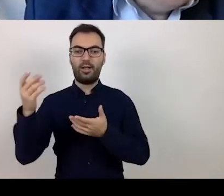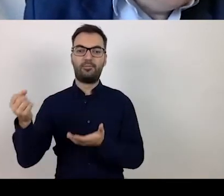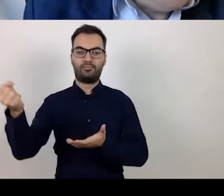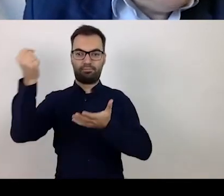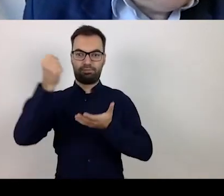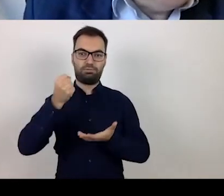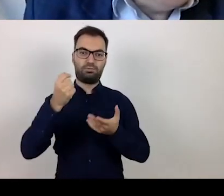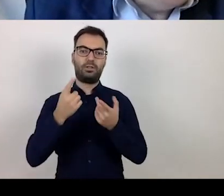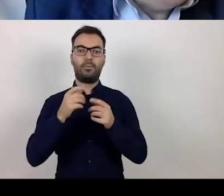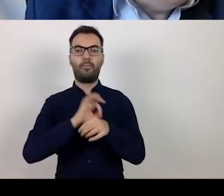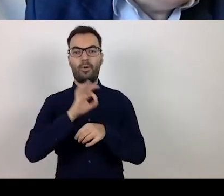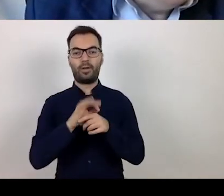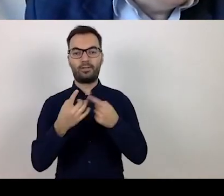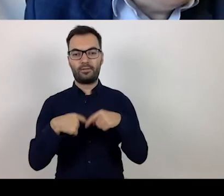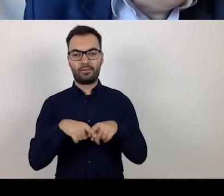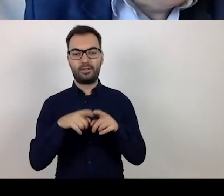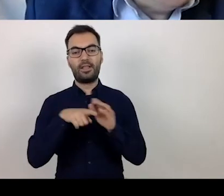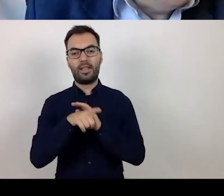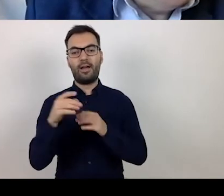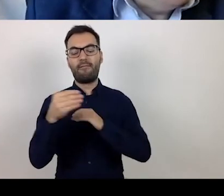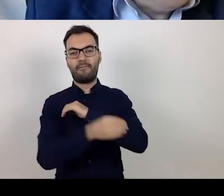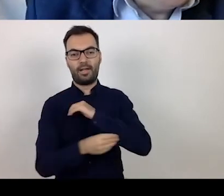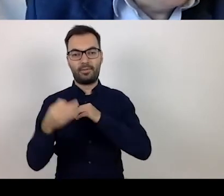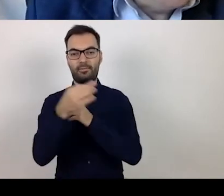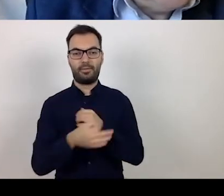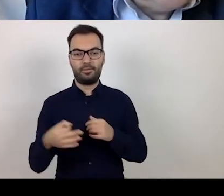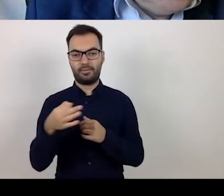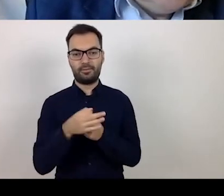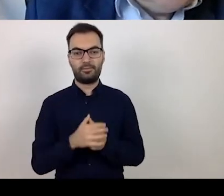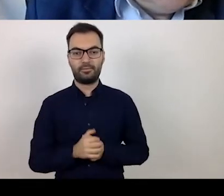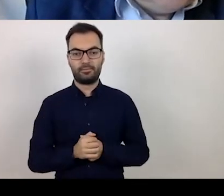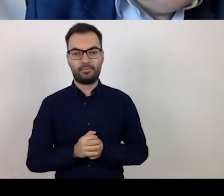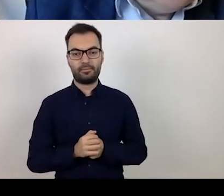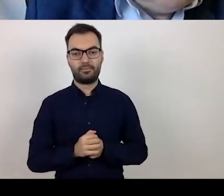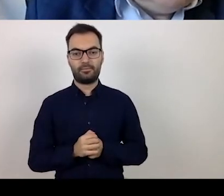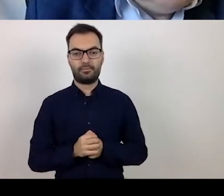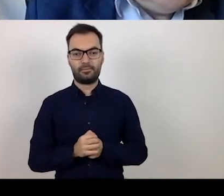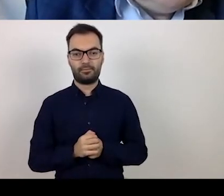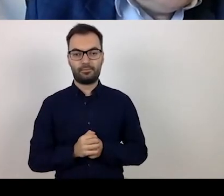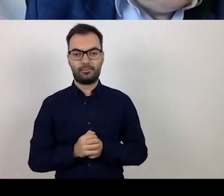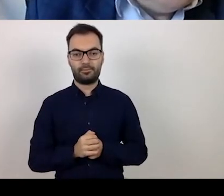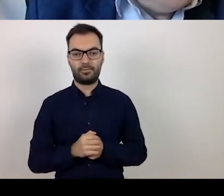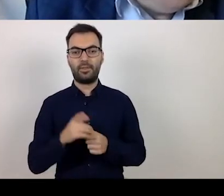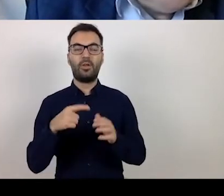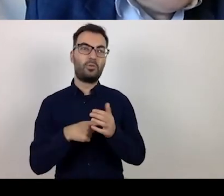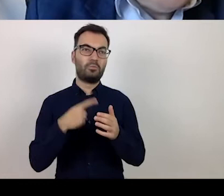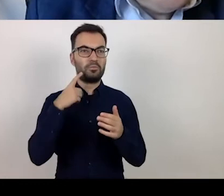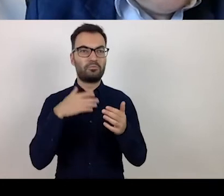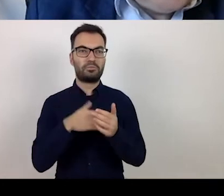in the Warmińsko-Mazurskie Voivodeship, until mid-October